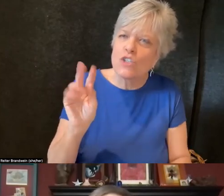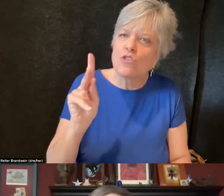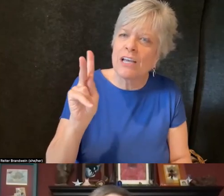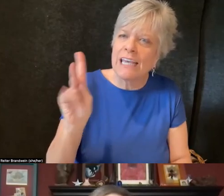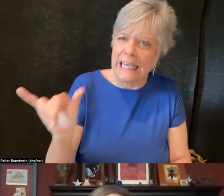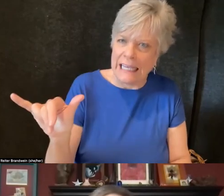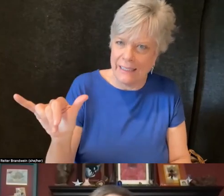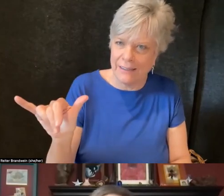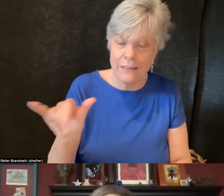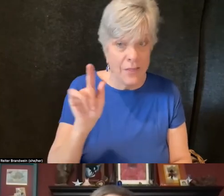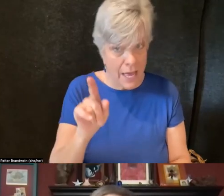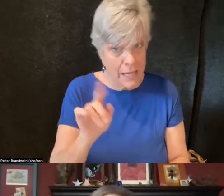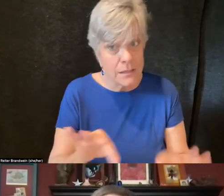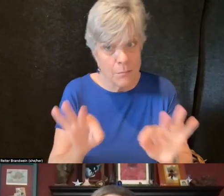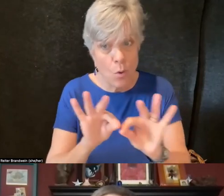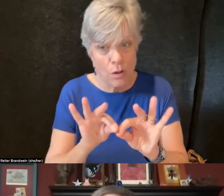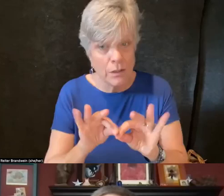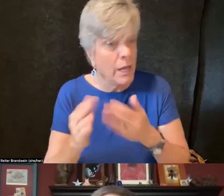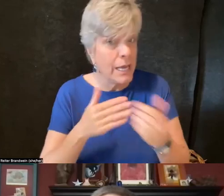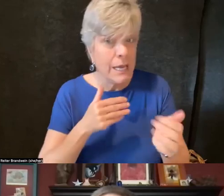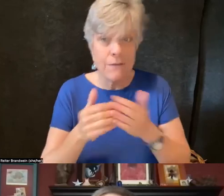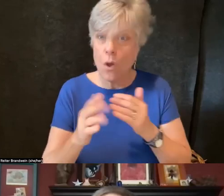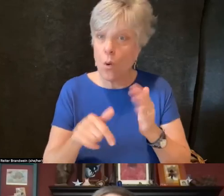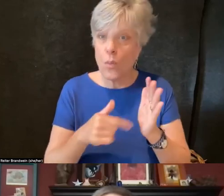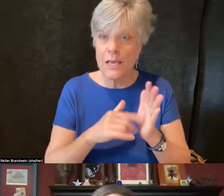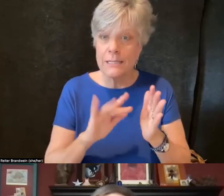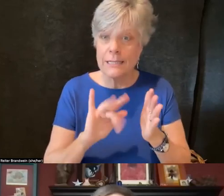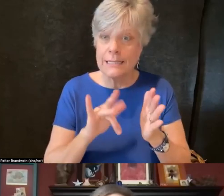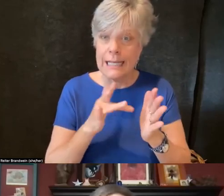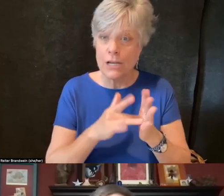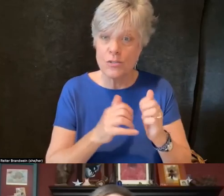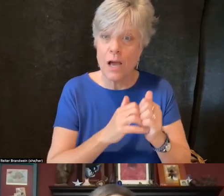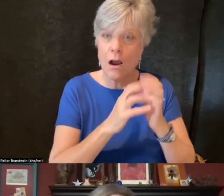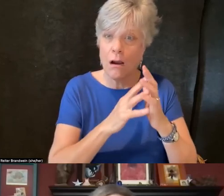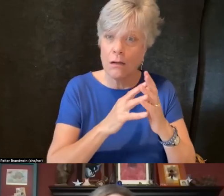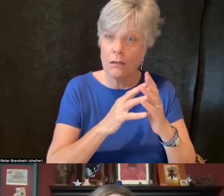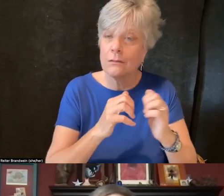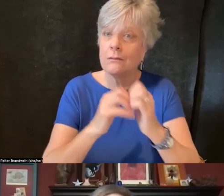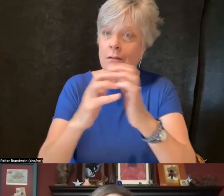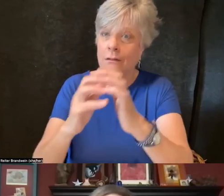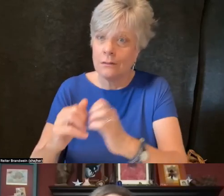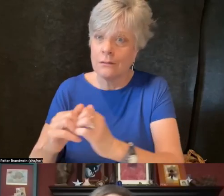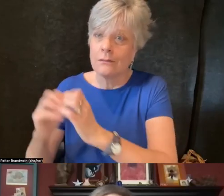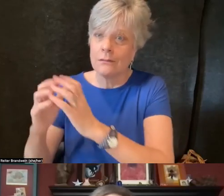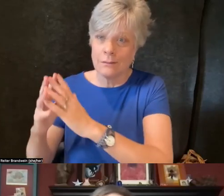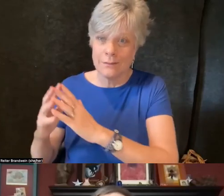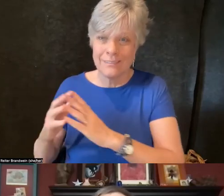even though these centers are now manifesting because of people's outstanding labor all over the place,